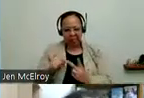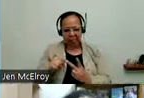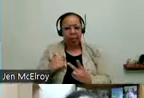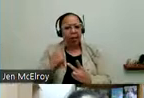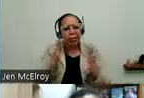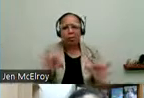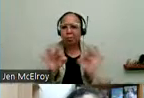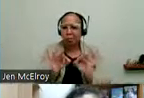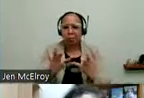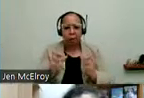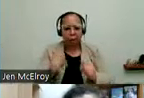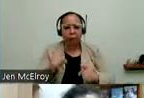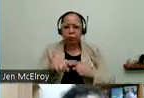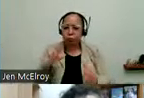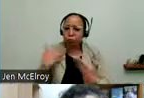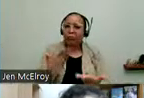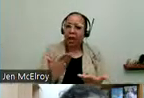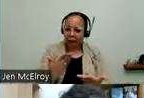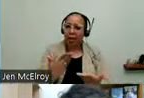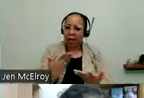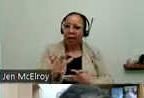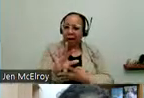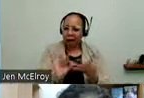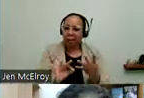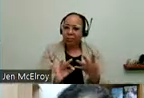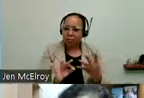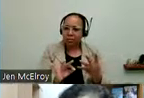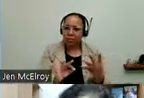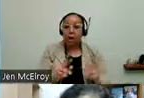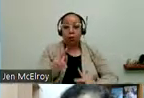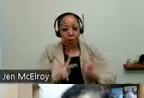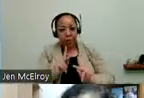able to provide options. So that people can make their own choices. In